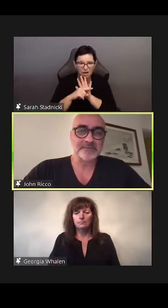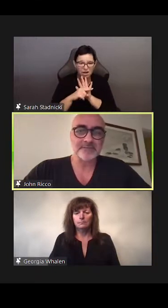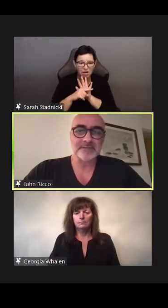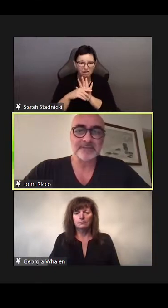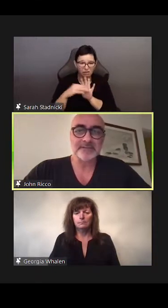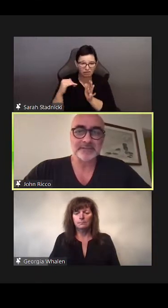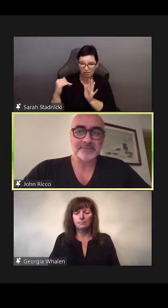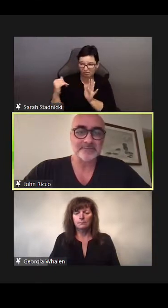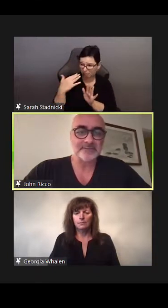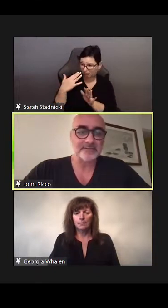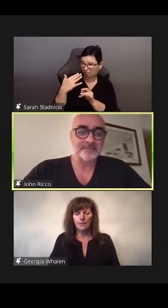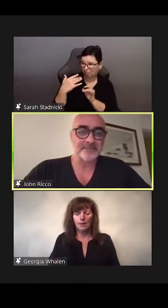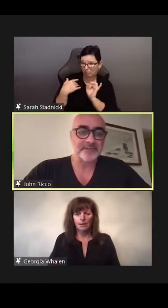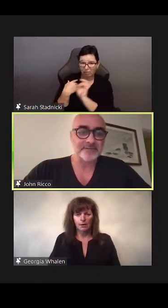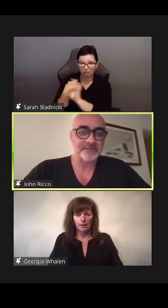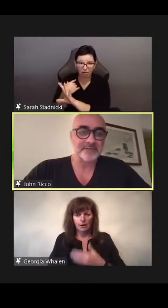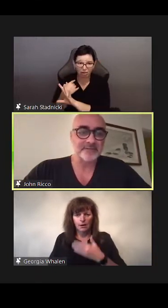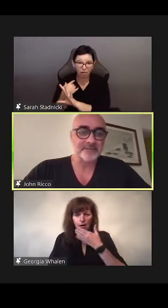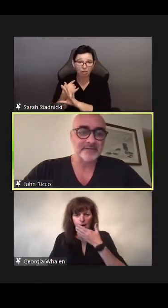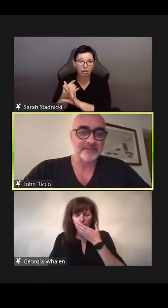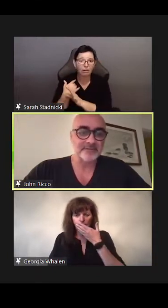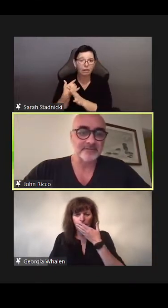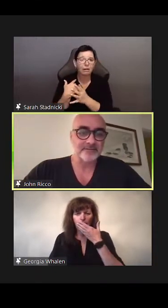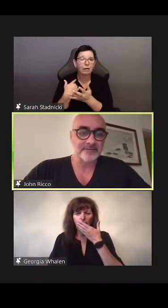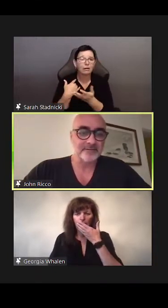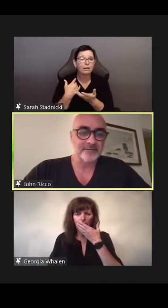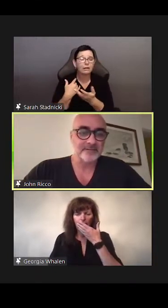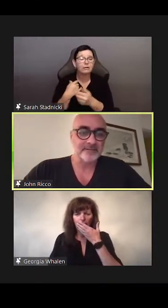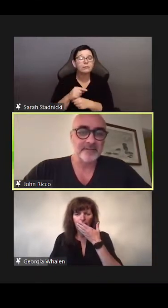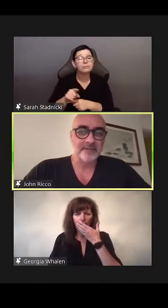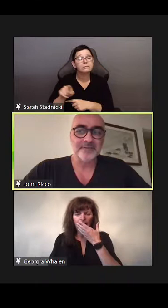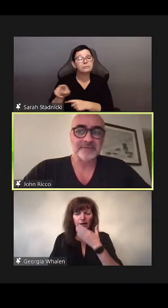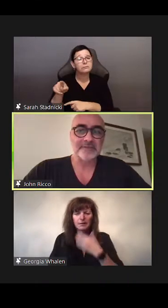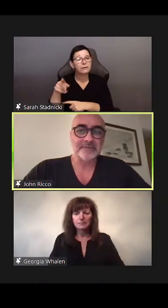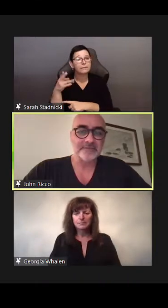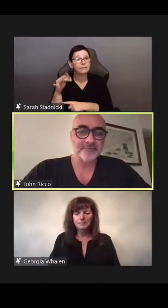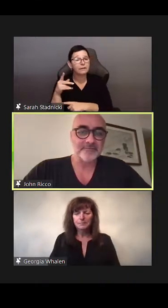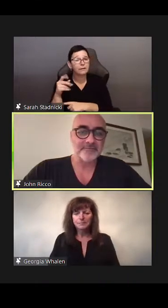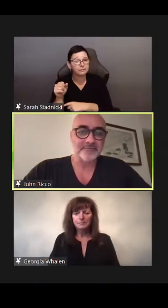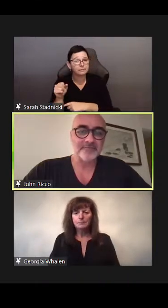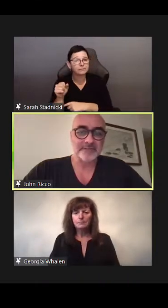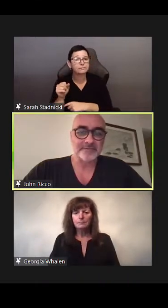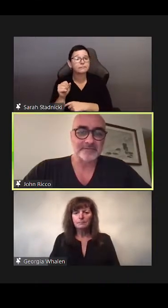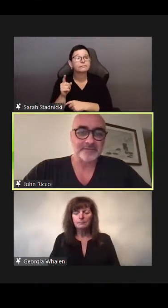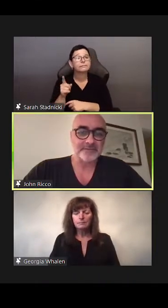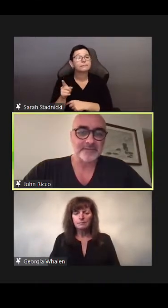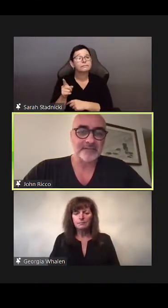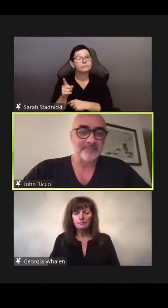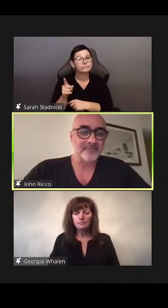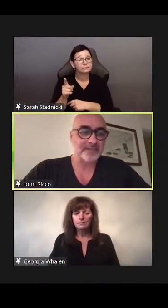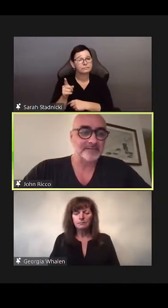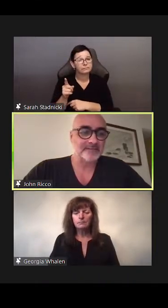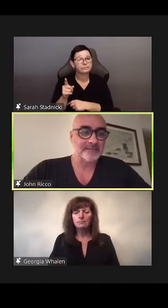What does one do with the feelings of being left out?